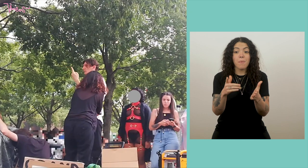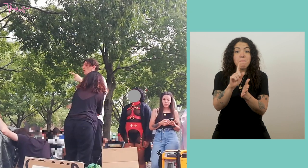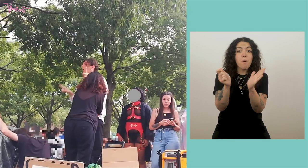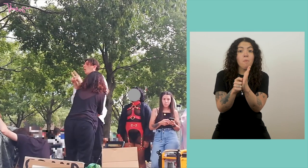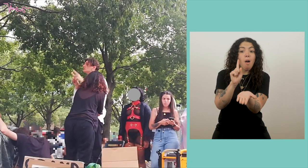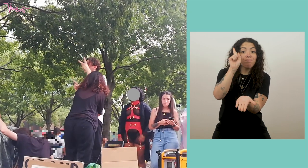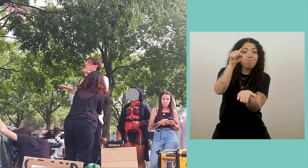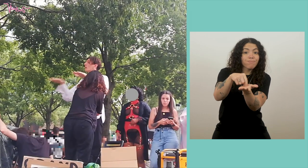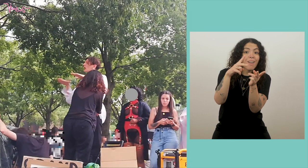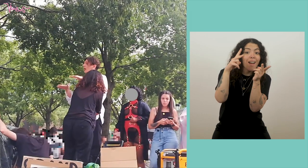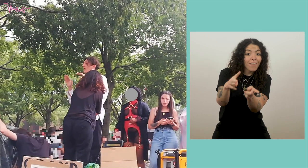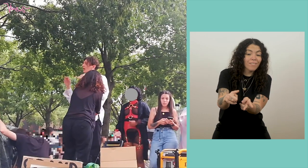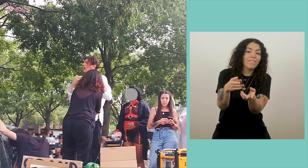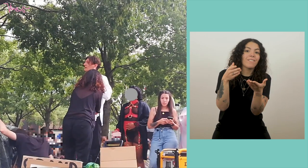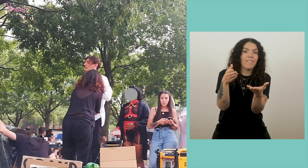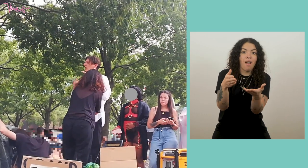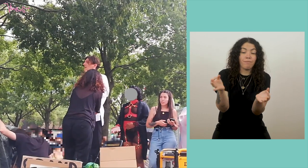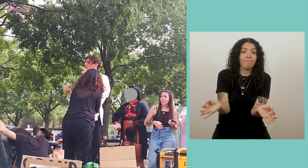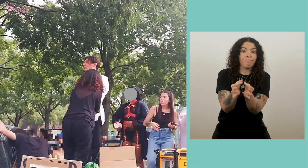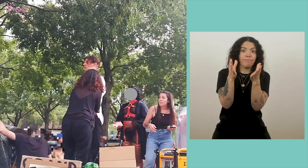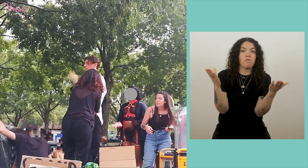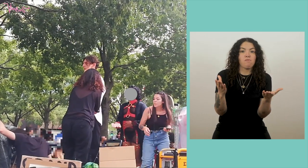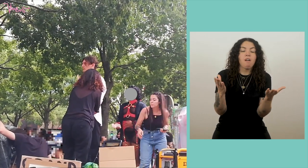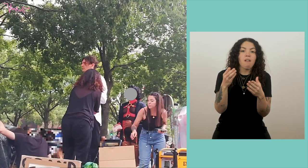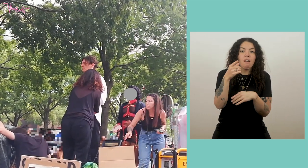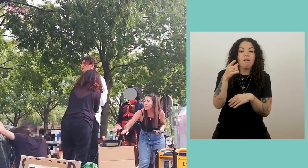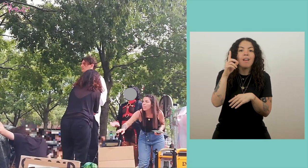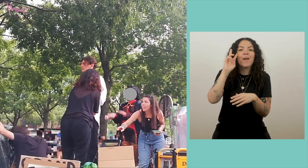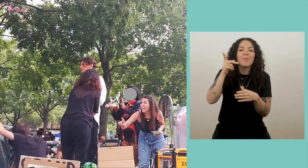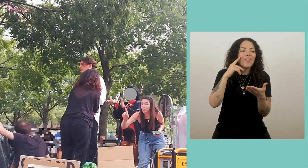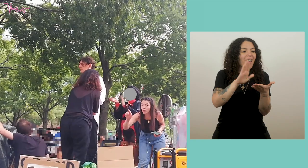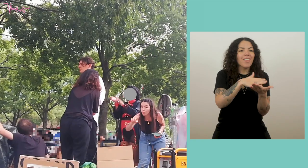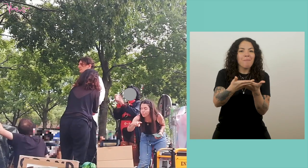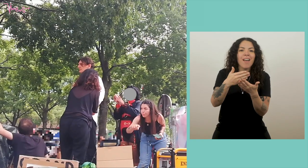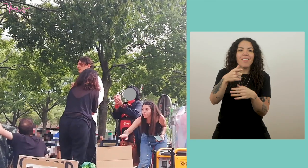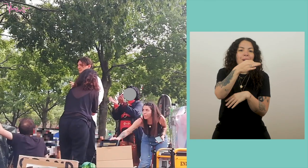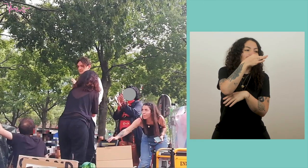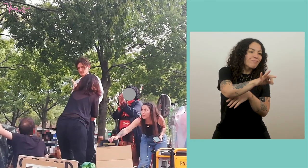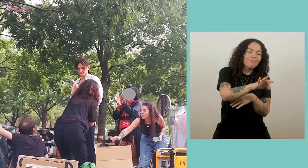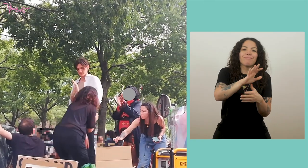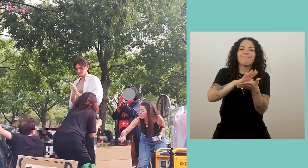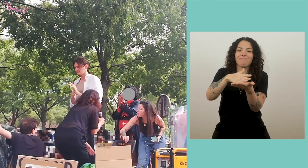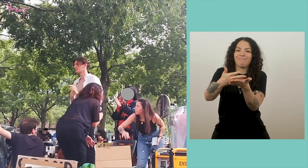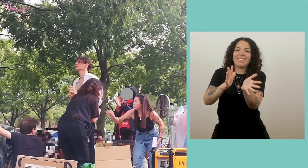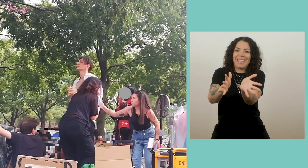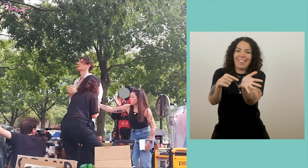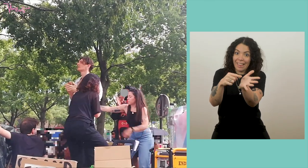(Voiceover: Elodia) At one point, we had an interpretation of French sign language into French.